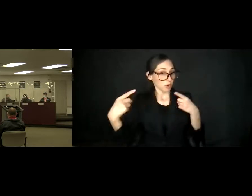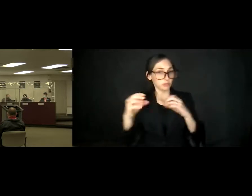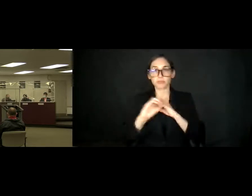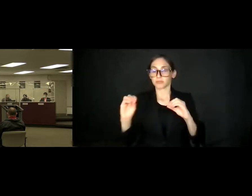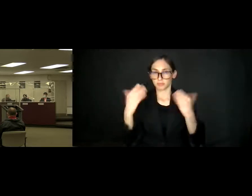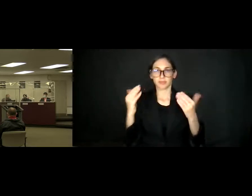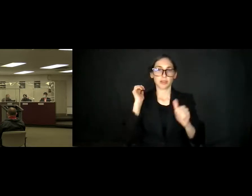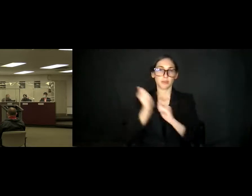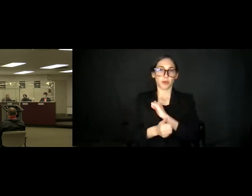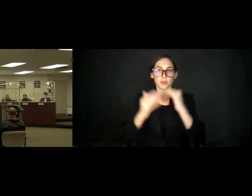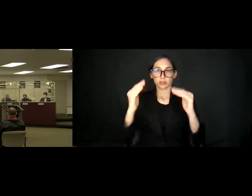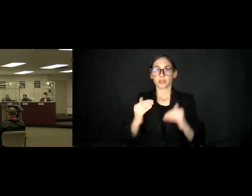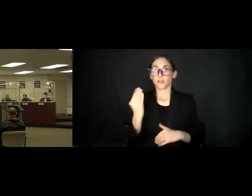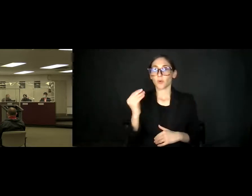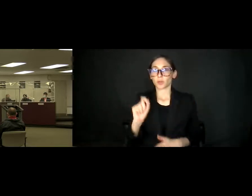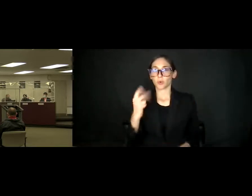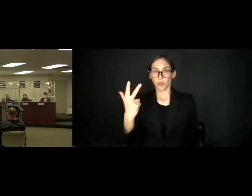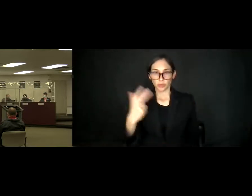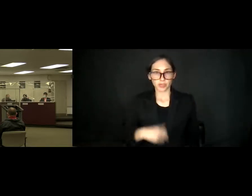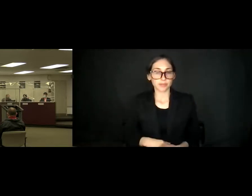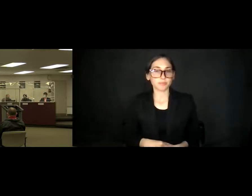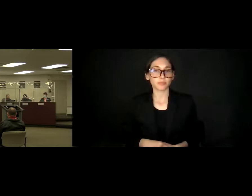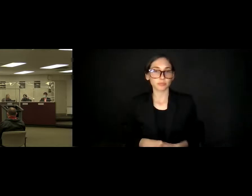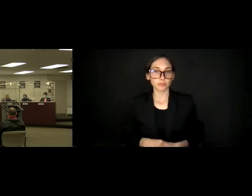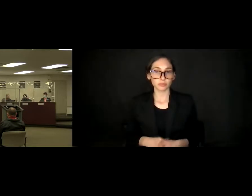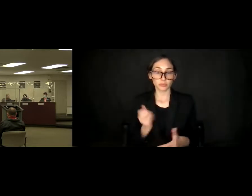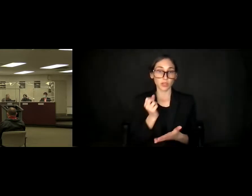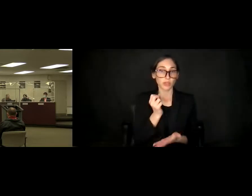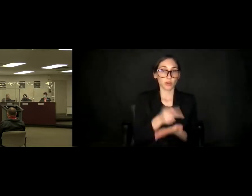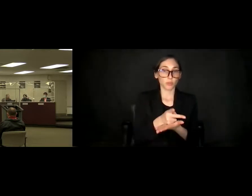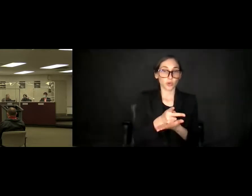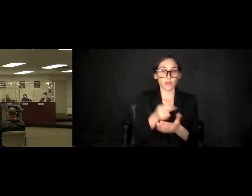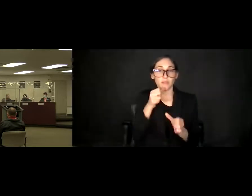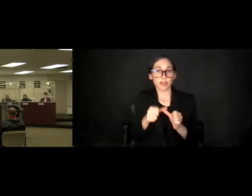Item 14.3. Approval of the Side Letter of Agreement Between Antelope Valley College